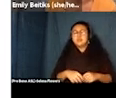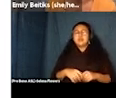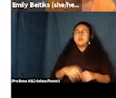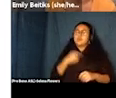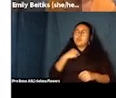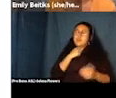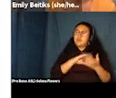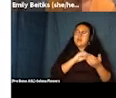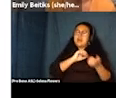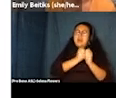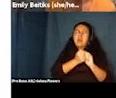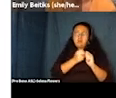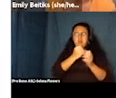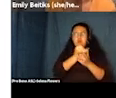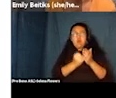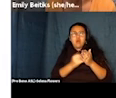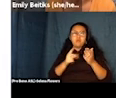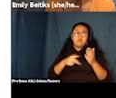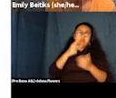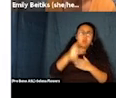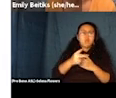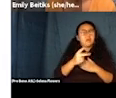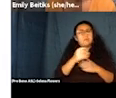programming, museums and film festivals can be.